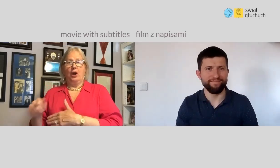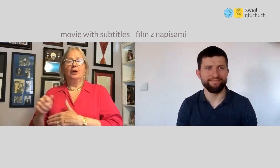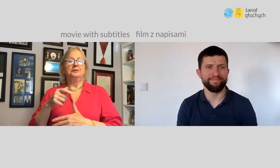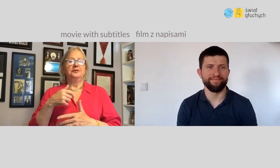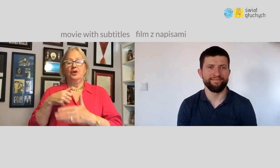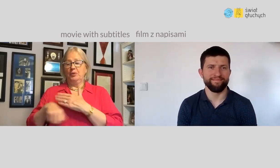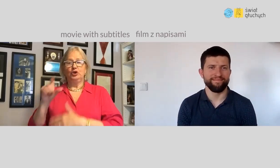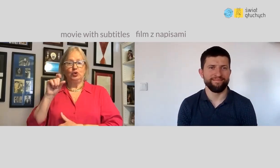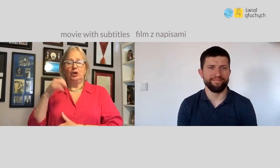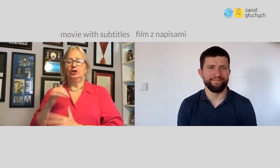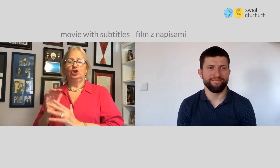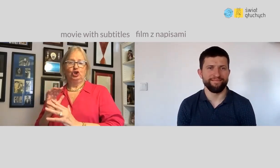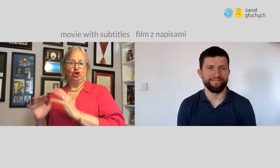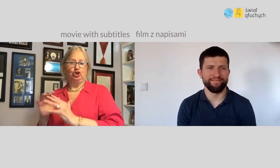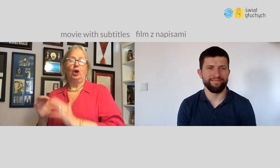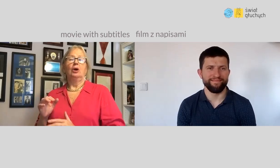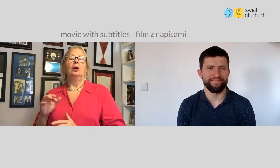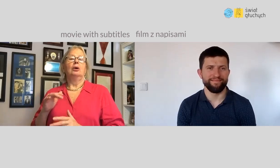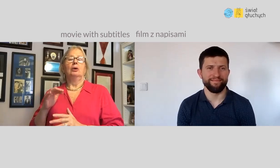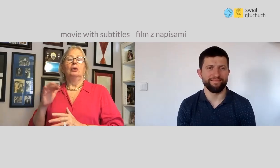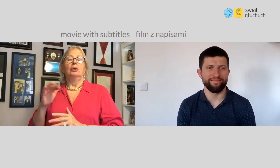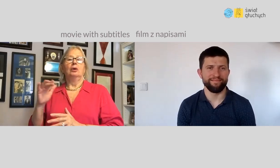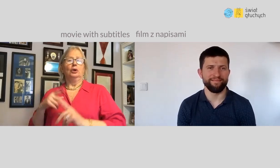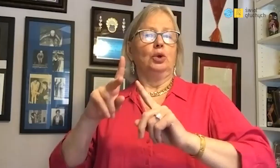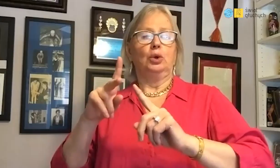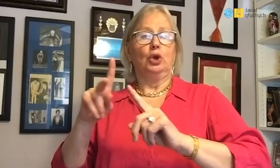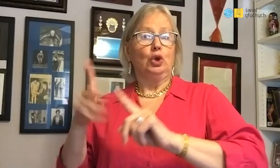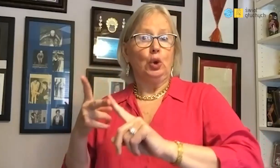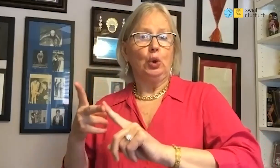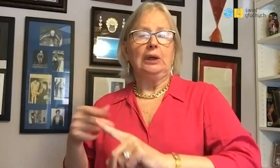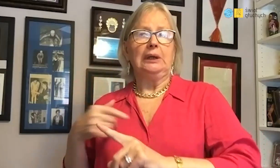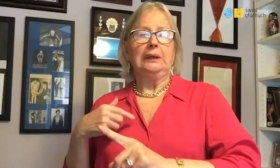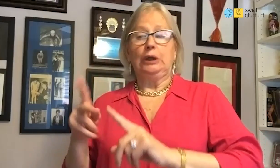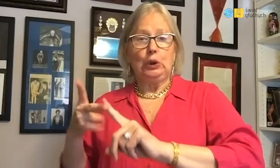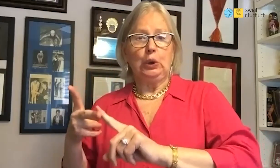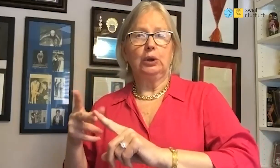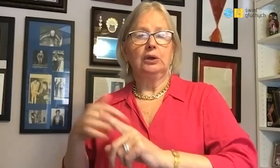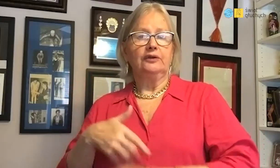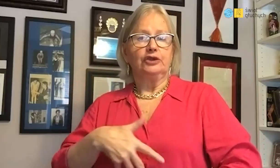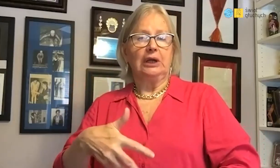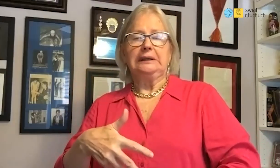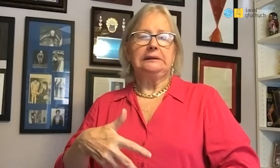After Cura's birth, we wondered on the second child.